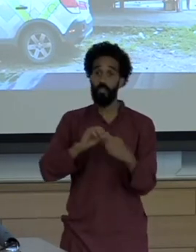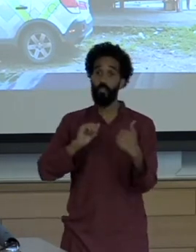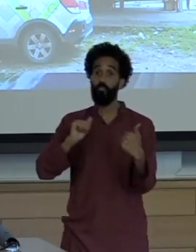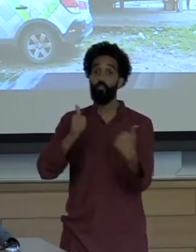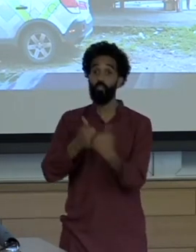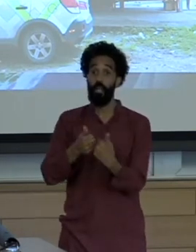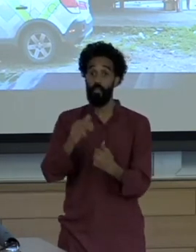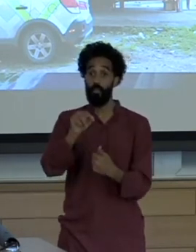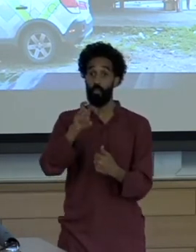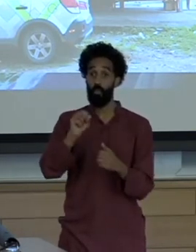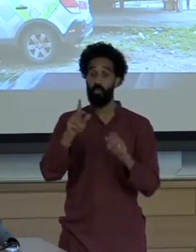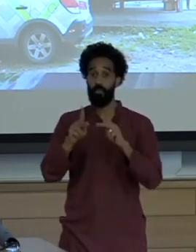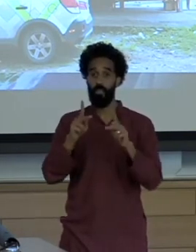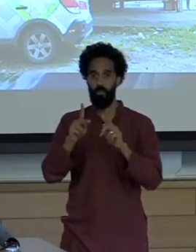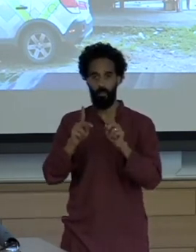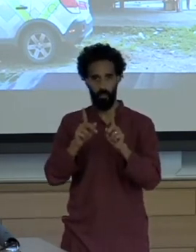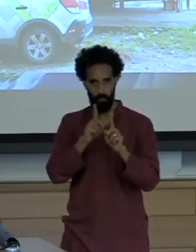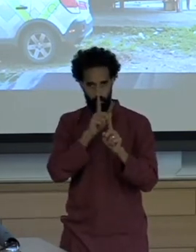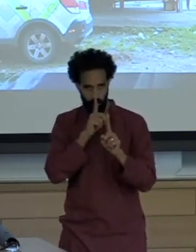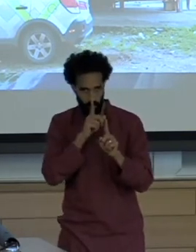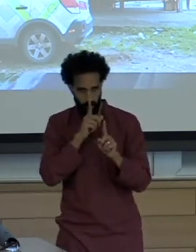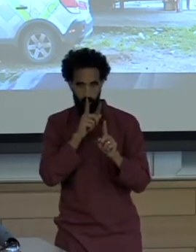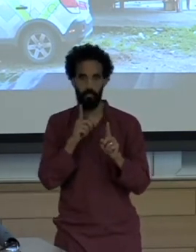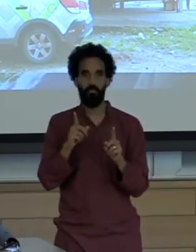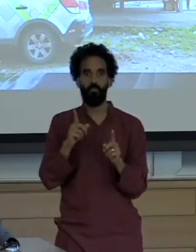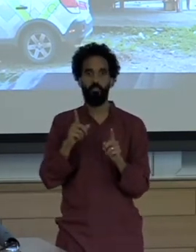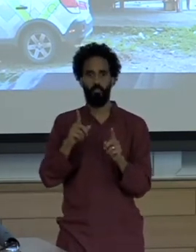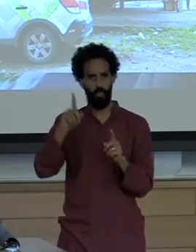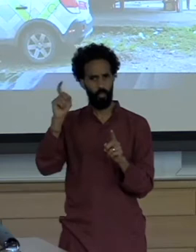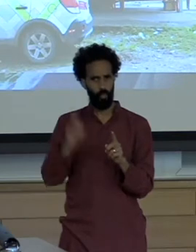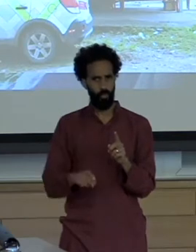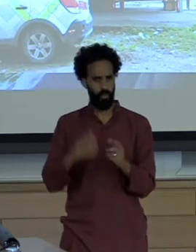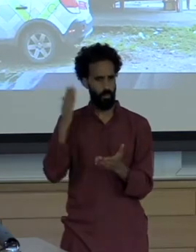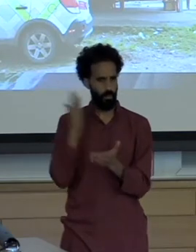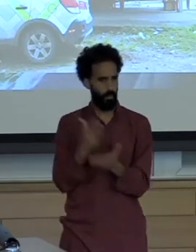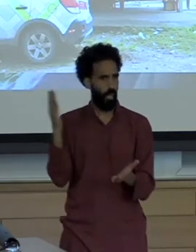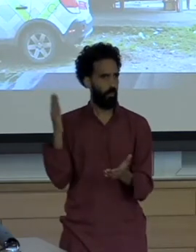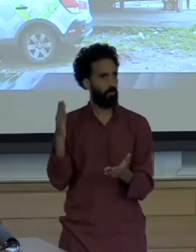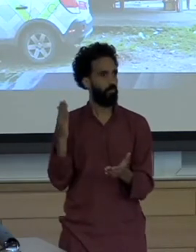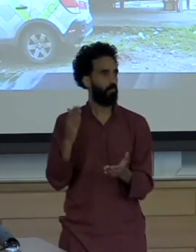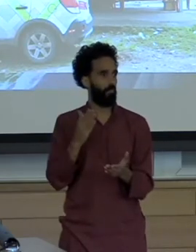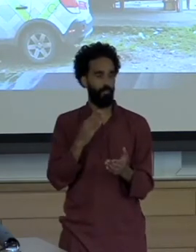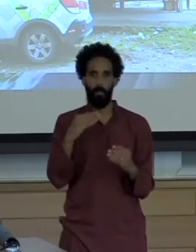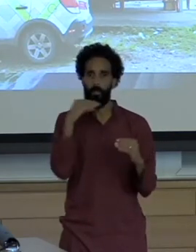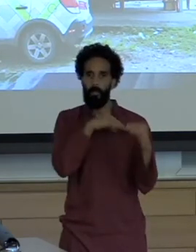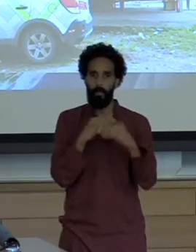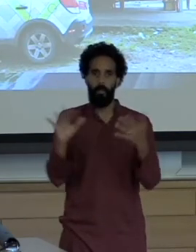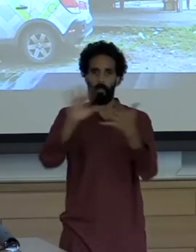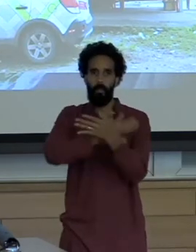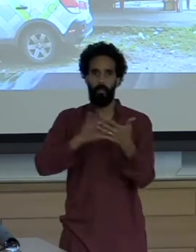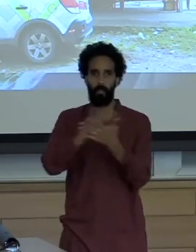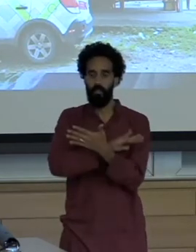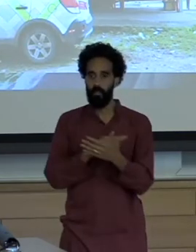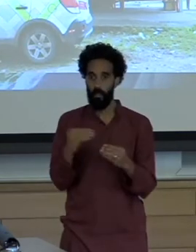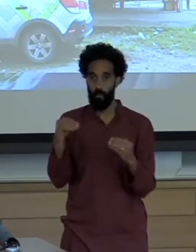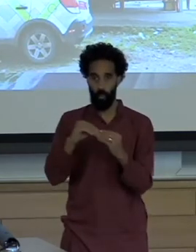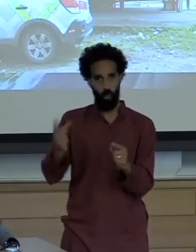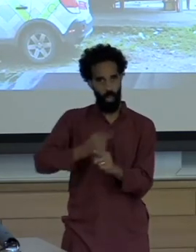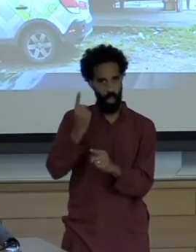Actually accurately report the steady proliferation of these